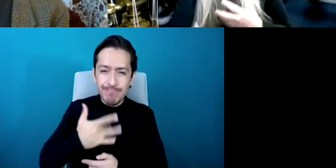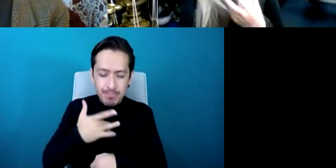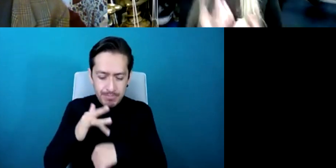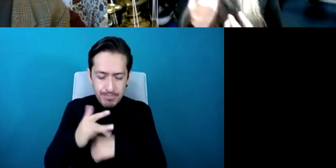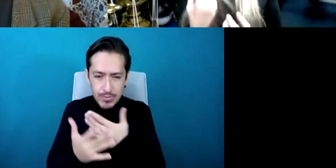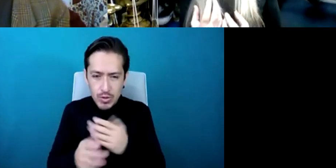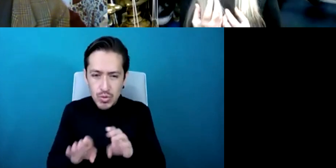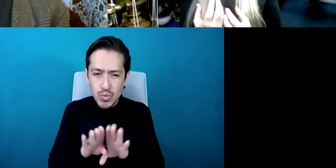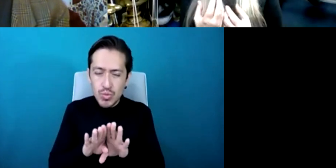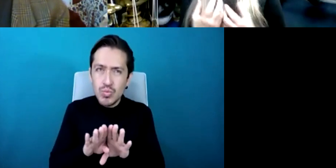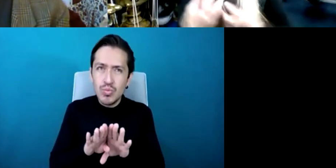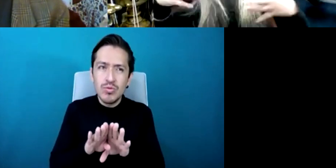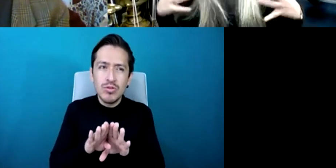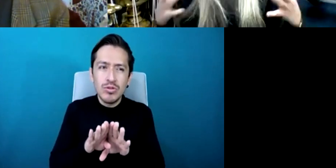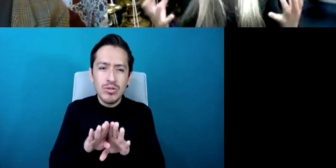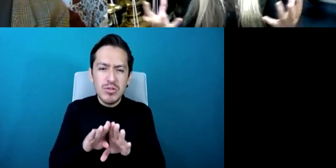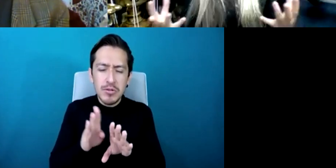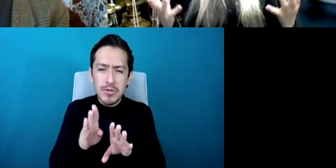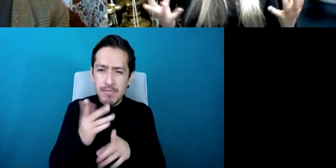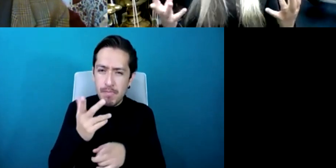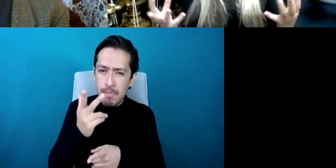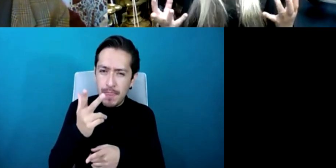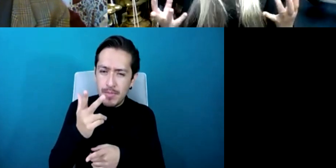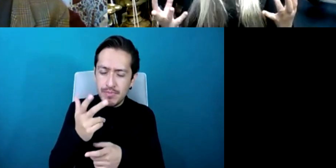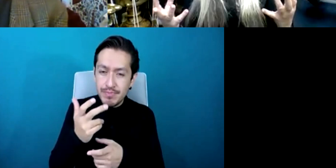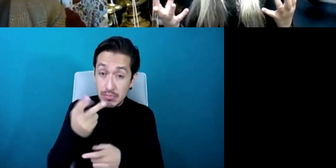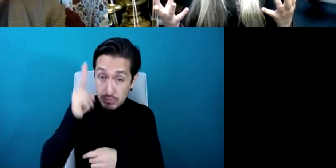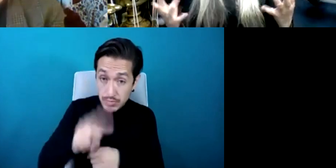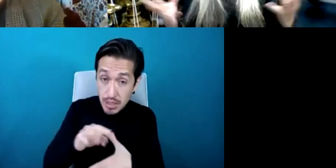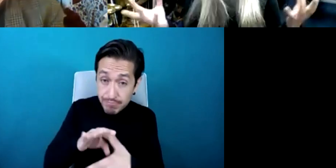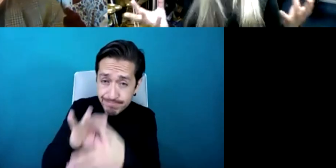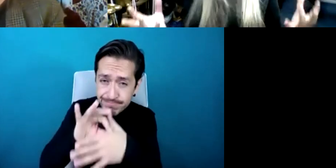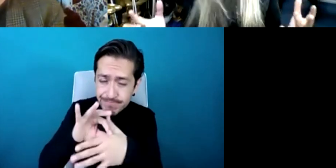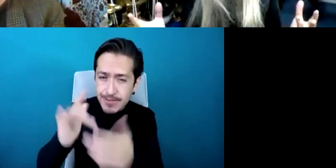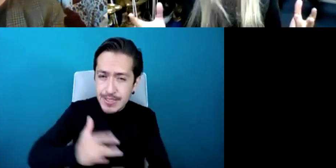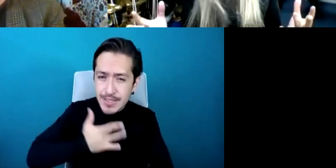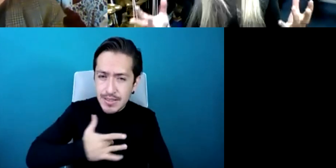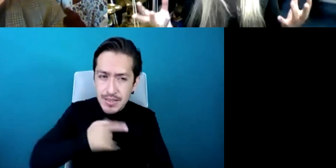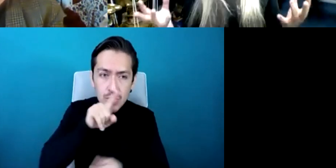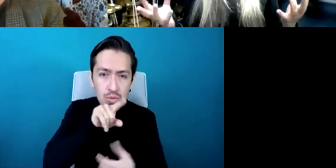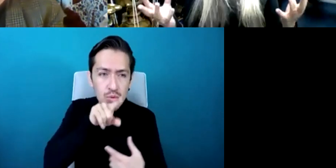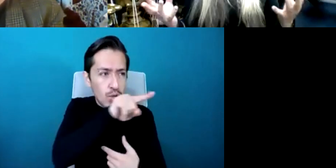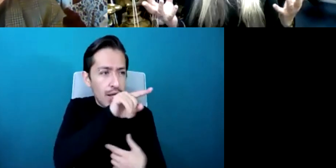presence really it's engaging with what's there so, it's not analyzing in any kind of way it's